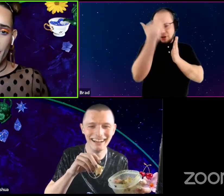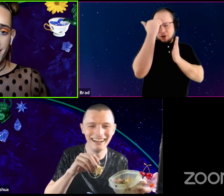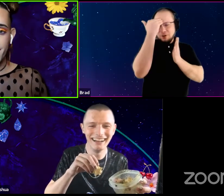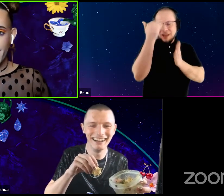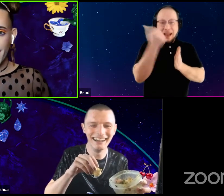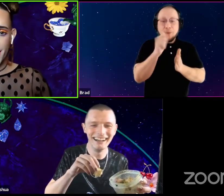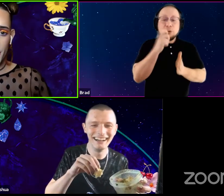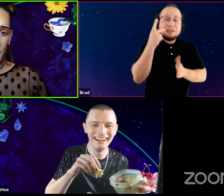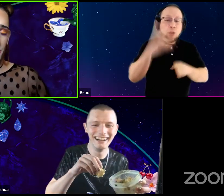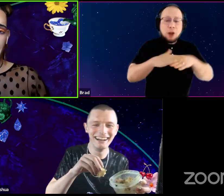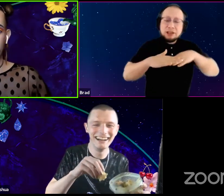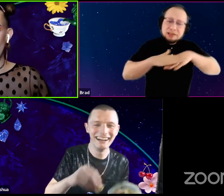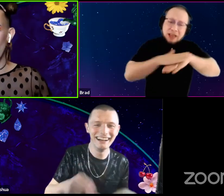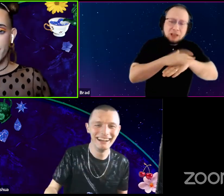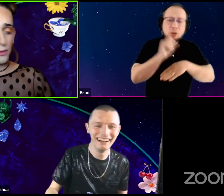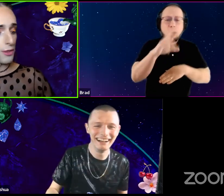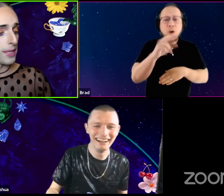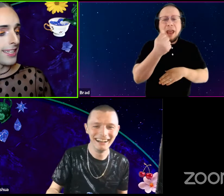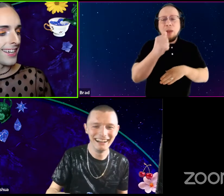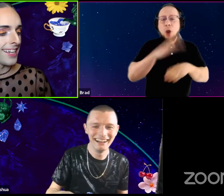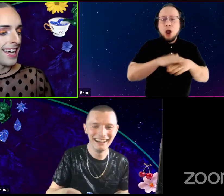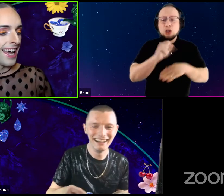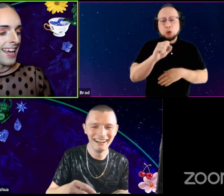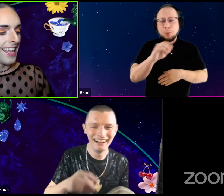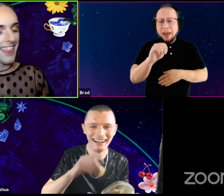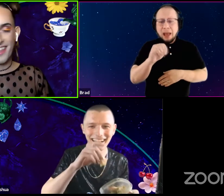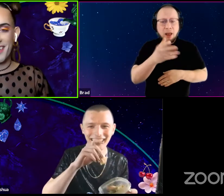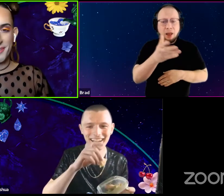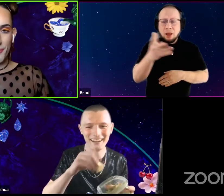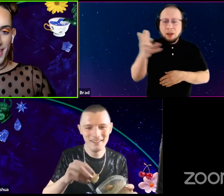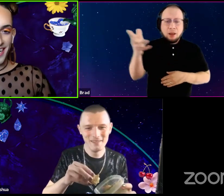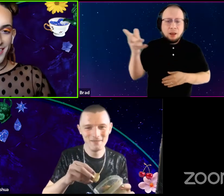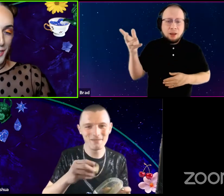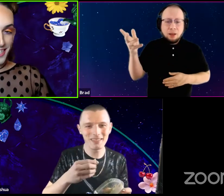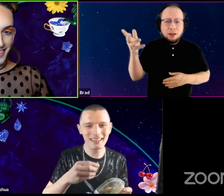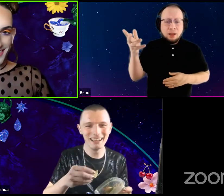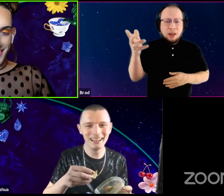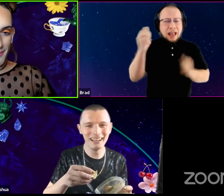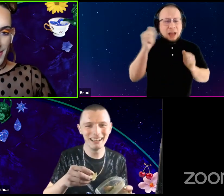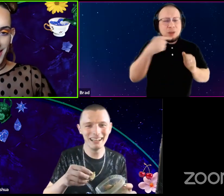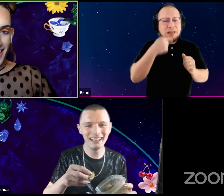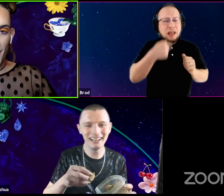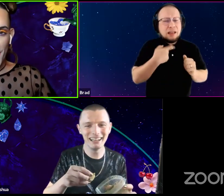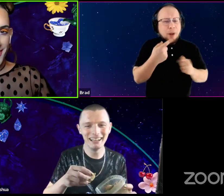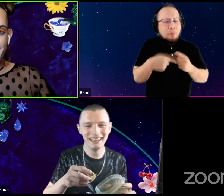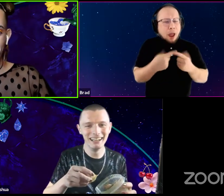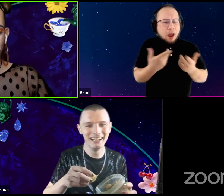on stage or anywhere on social media. Can you just tell us a little bit, like, where does that,